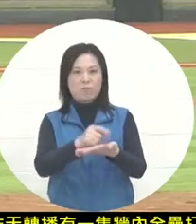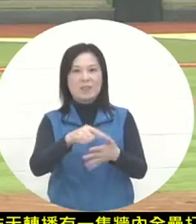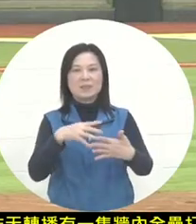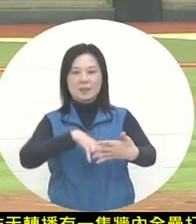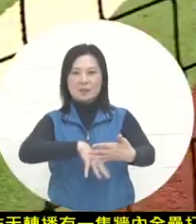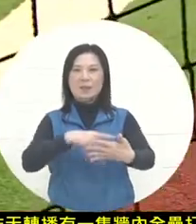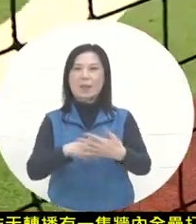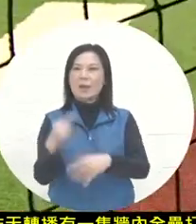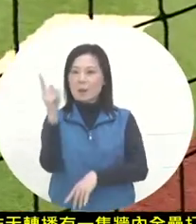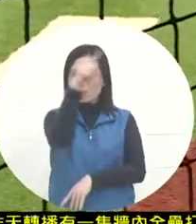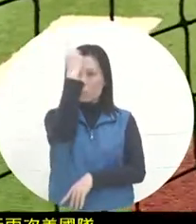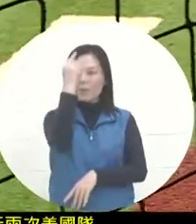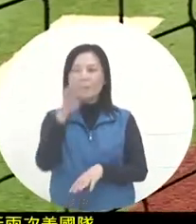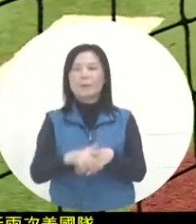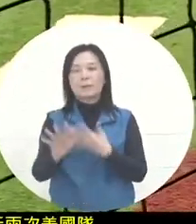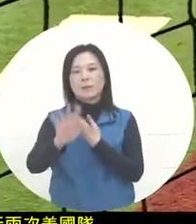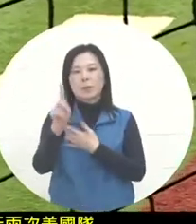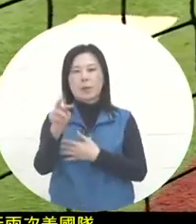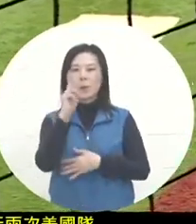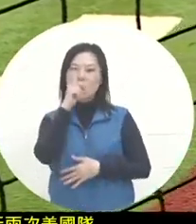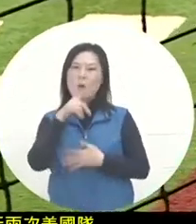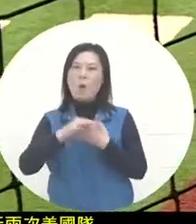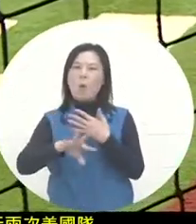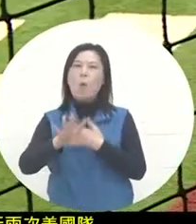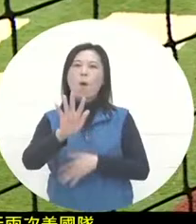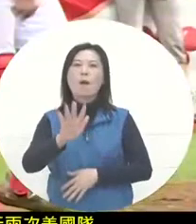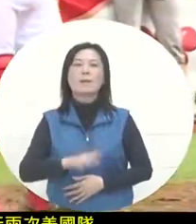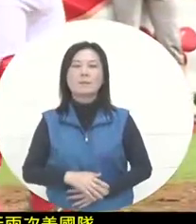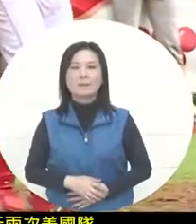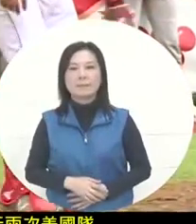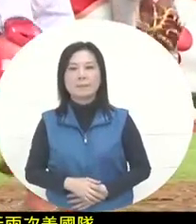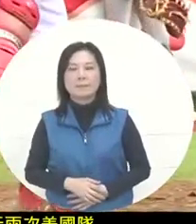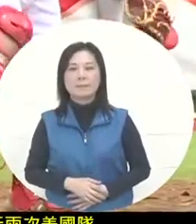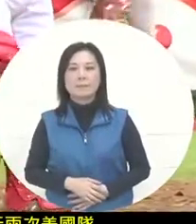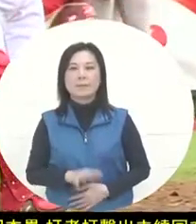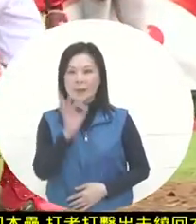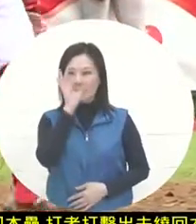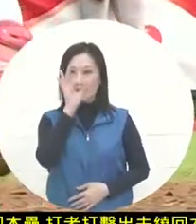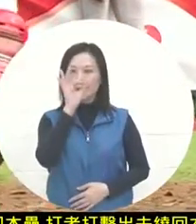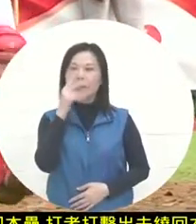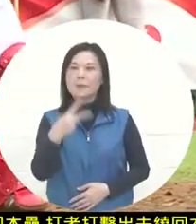score, and there is a chance that it will be sent back to the field. The other one is of course an obvious mistake. For the players who will take a look at this extremely fast